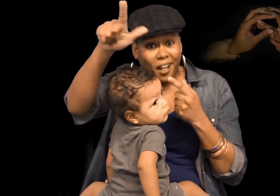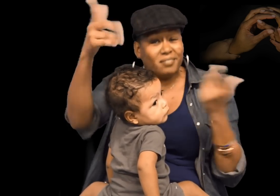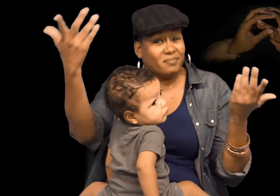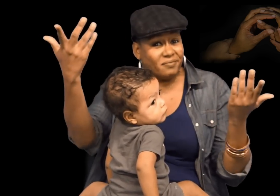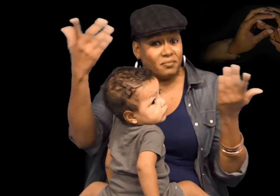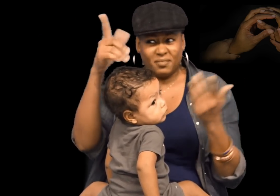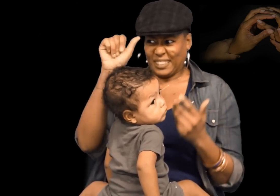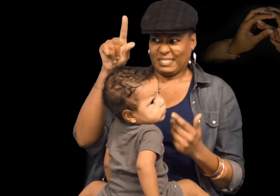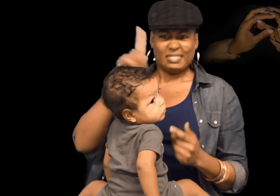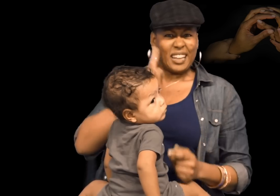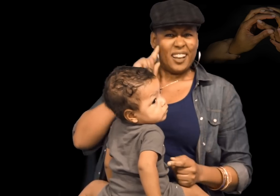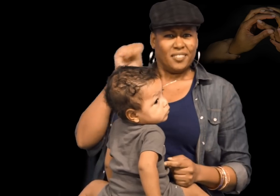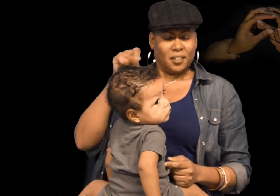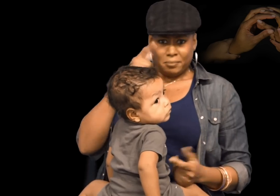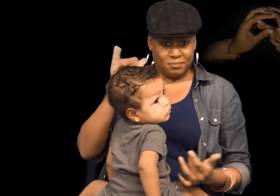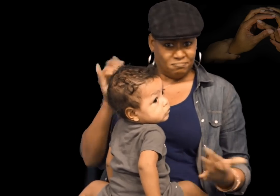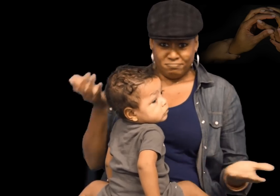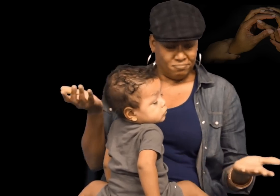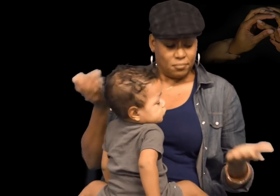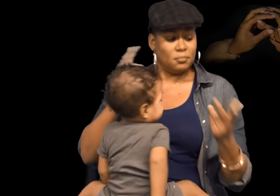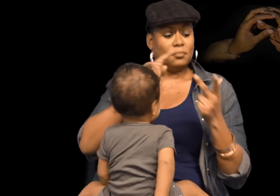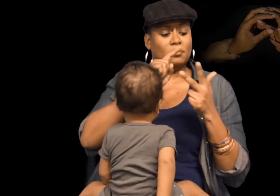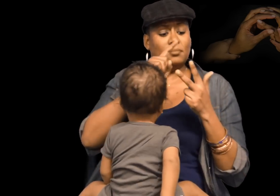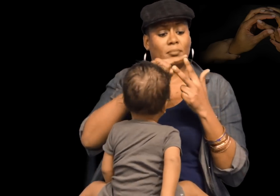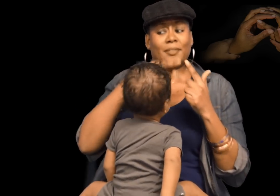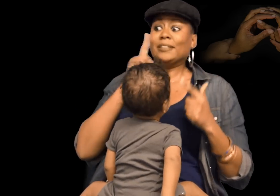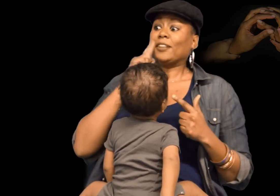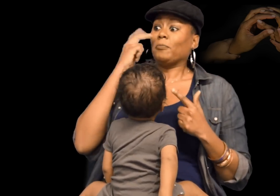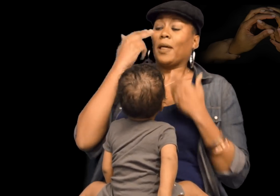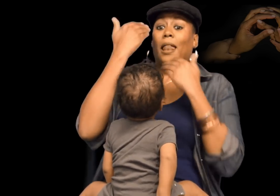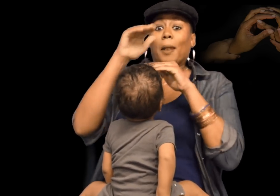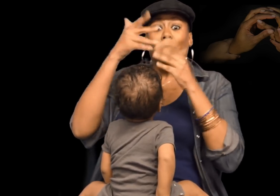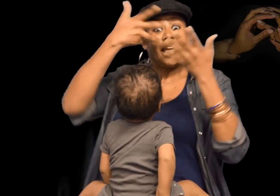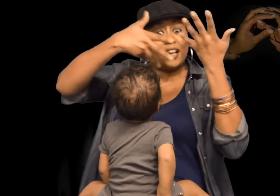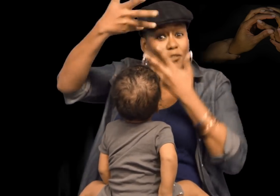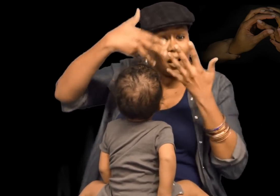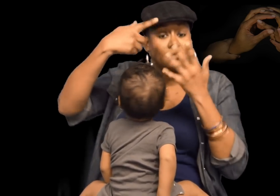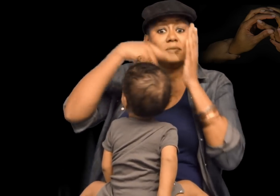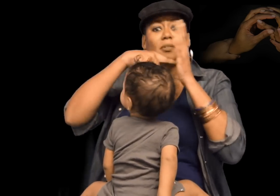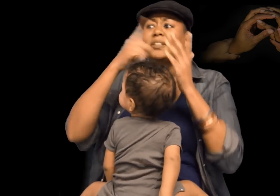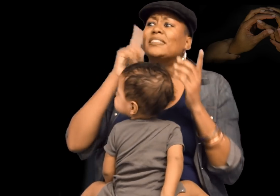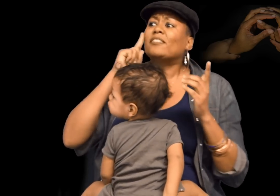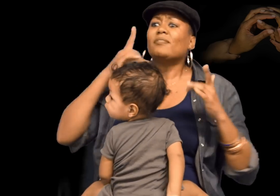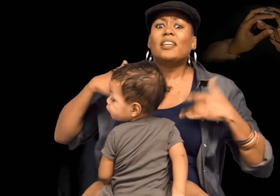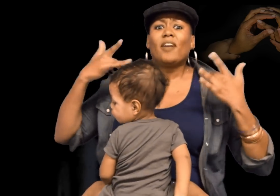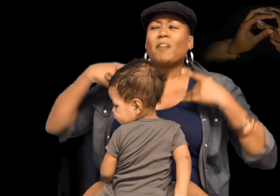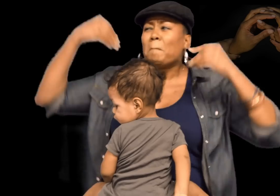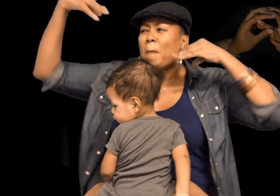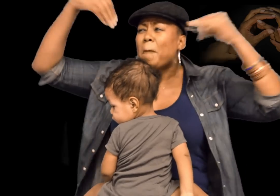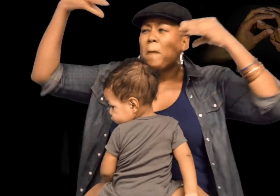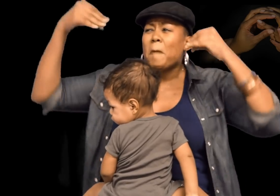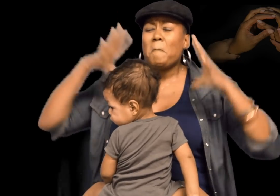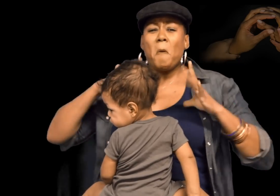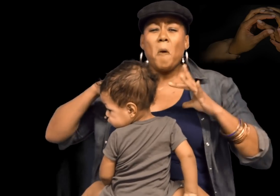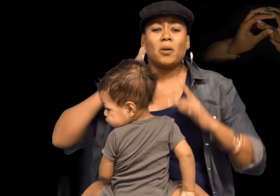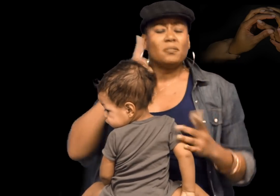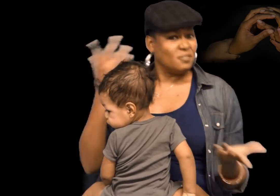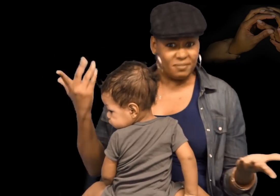even though ASL is often equated with Deaf. My access to Deaf interactions, the flashing lights, the fast paced and smooth ASL bantering, I also don’t have access to that.